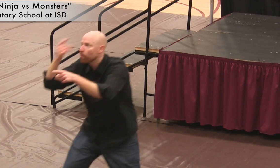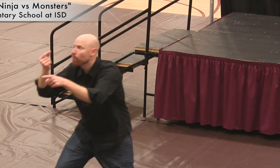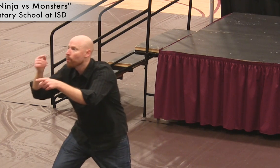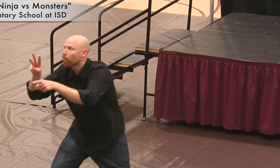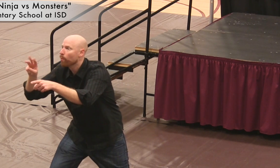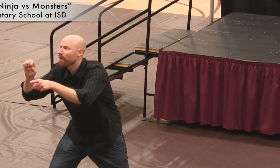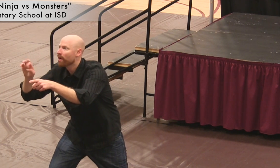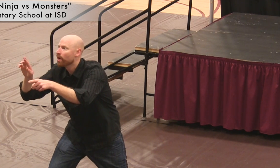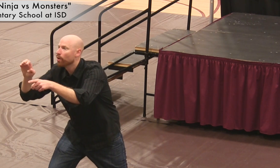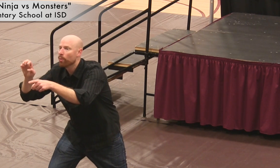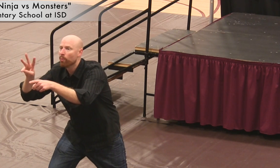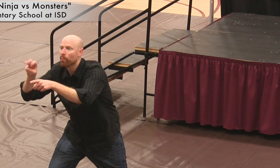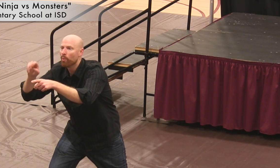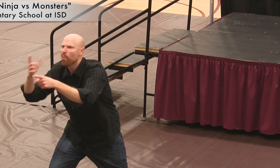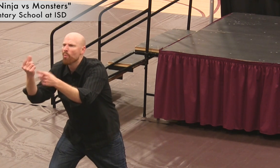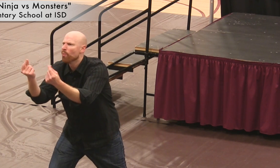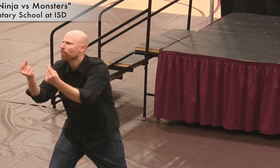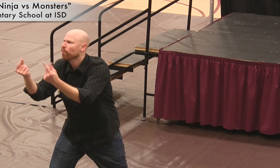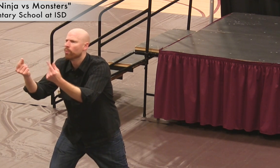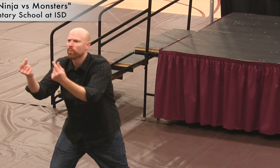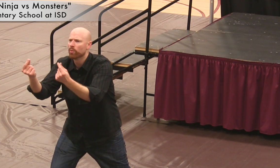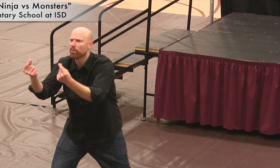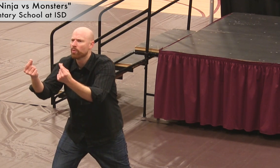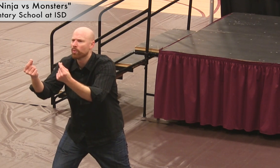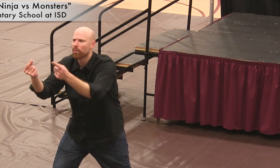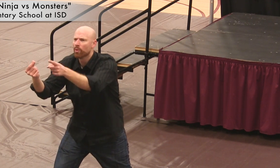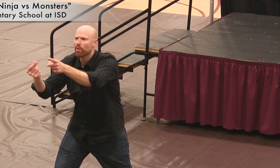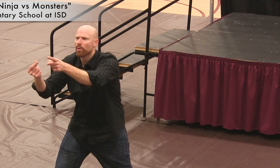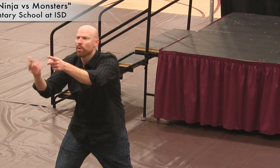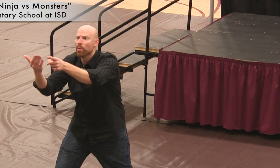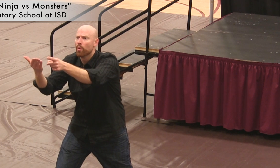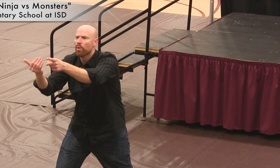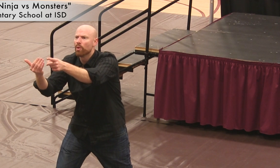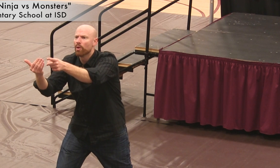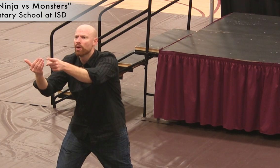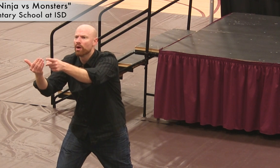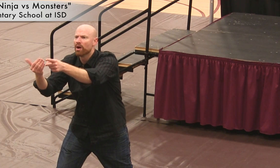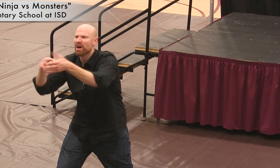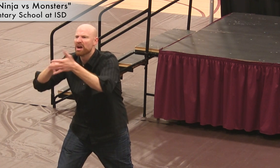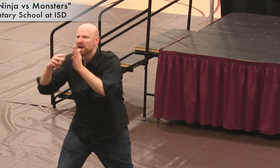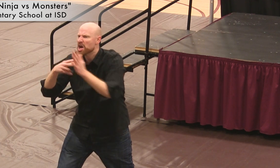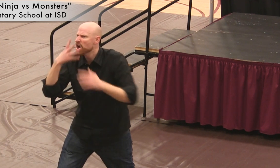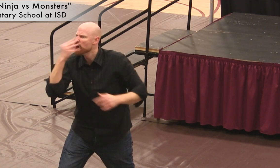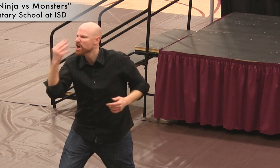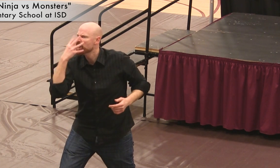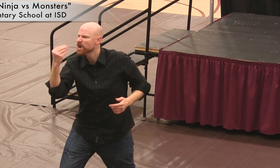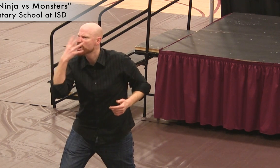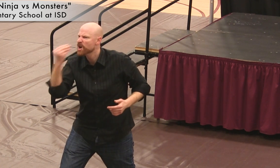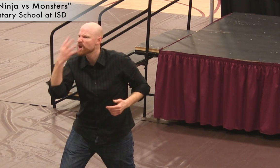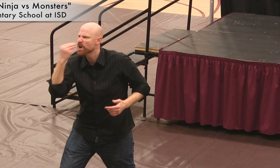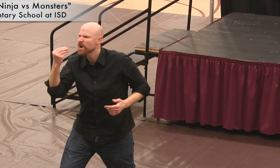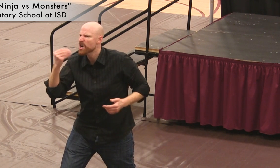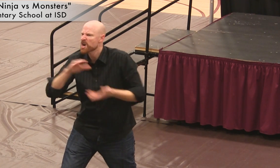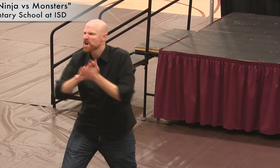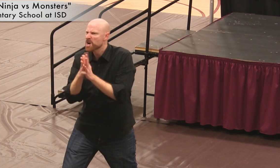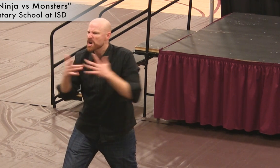Who knows what a werewolf is? [audience comments] Yes, it’s someone who